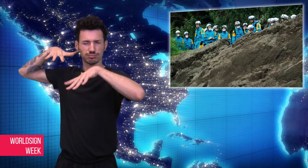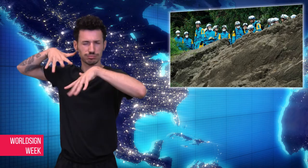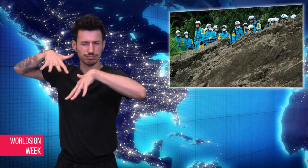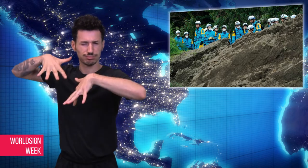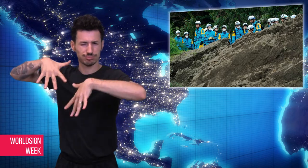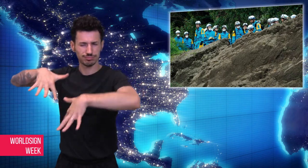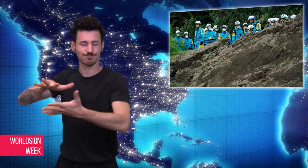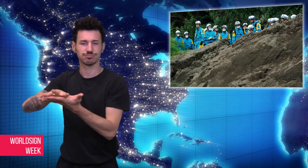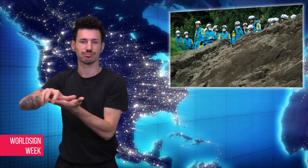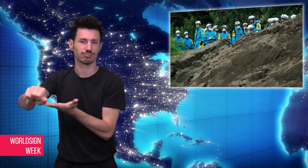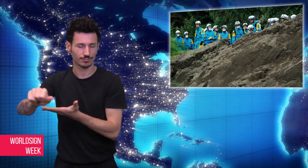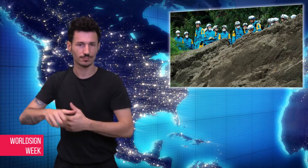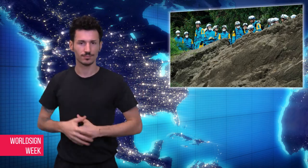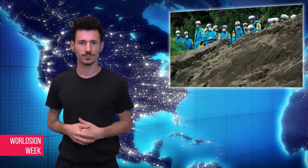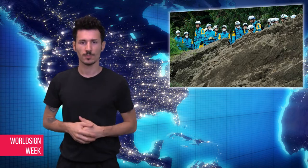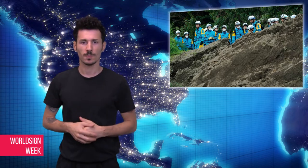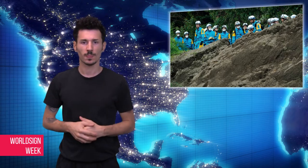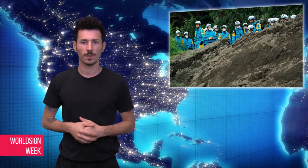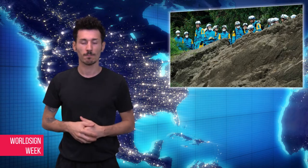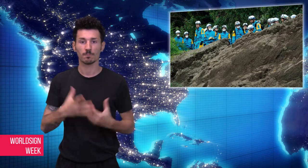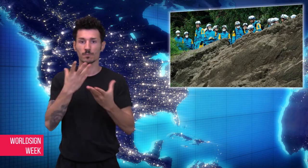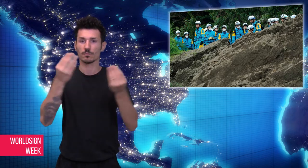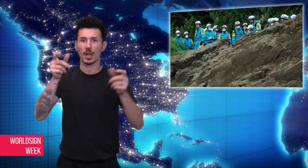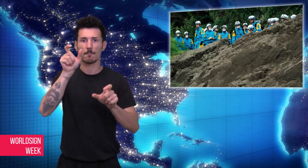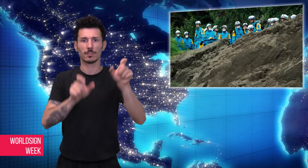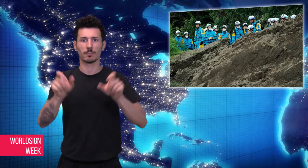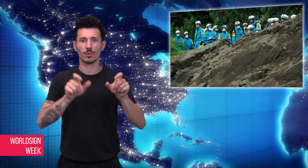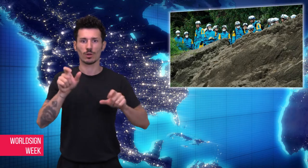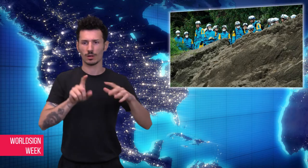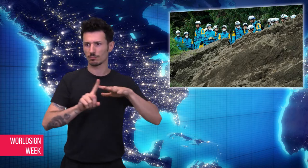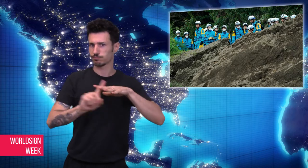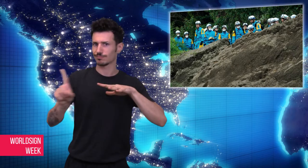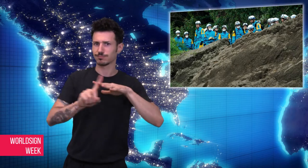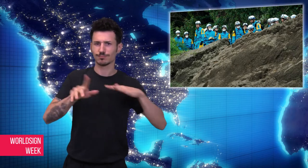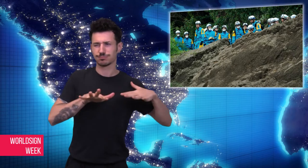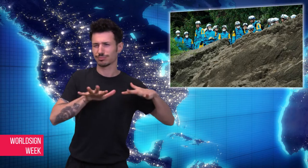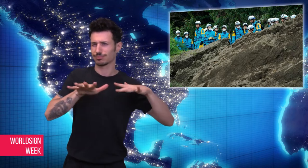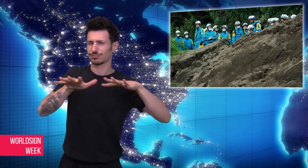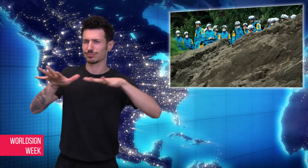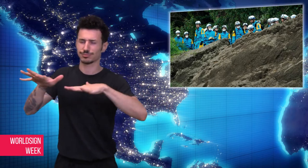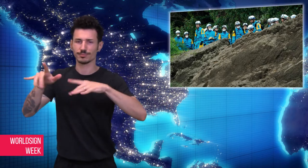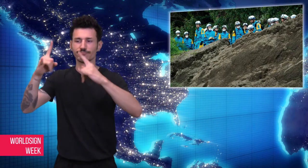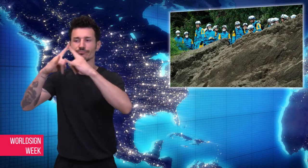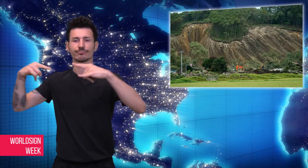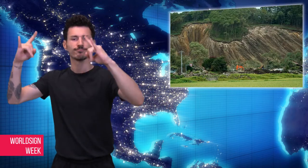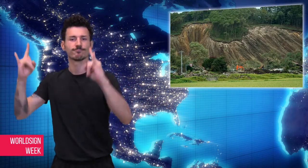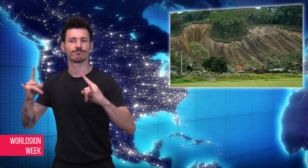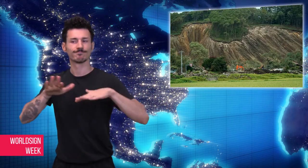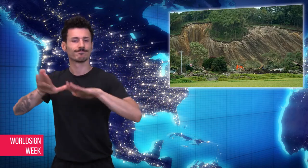the landslides. Prime Minister Shinzo Abe visited the region, meeting with